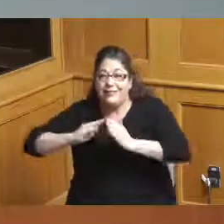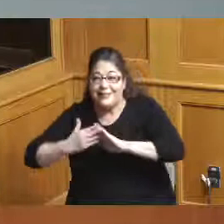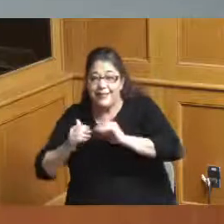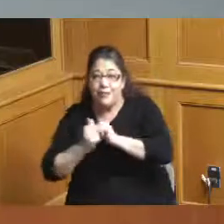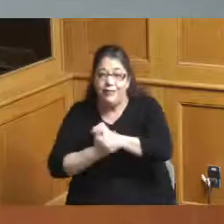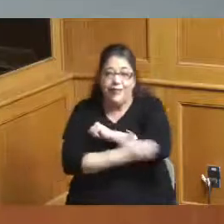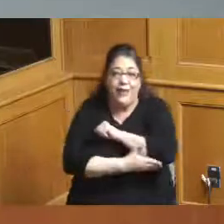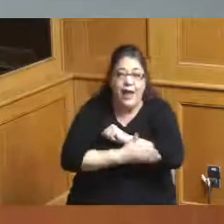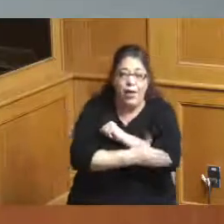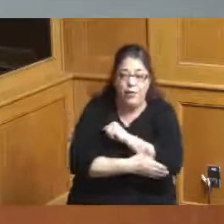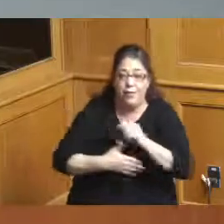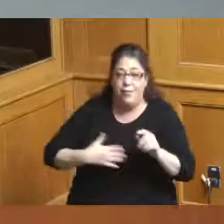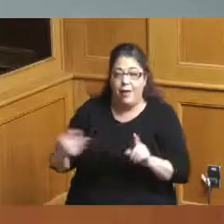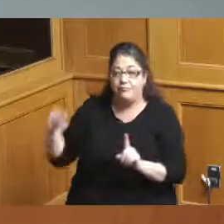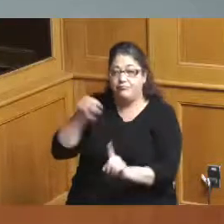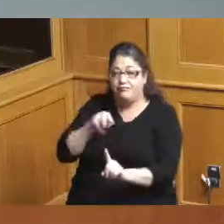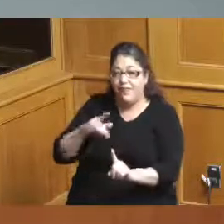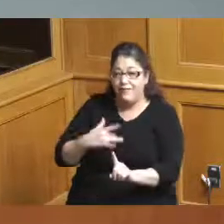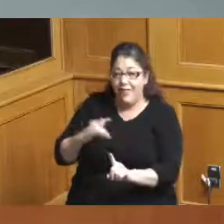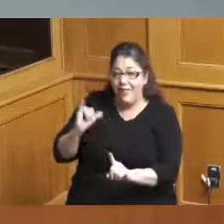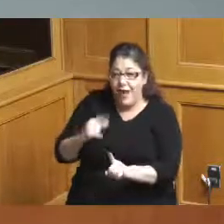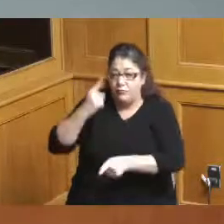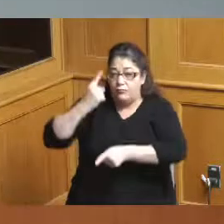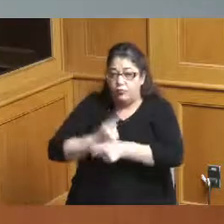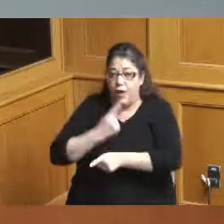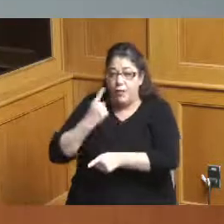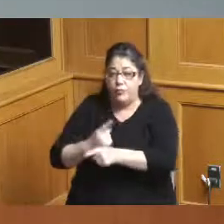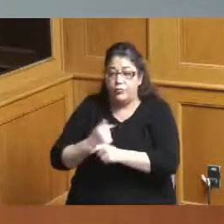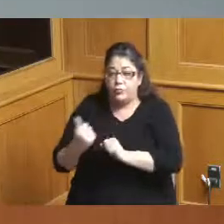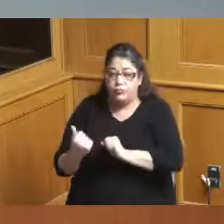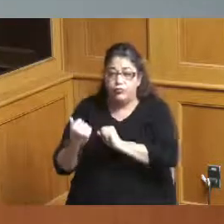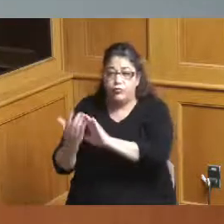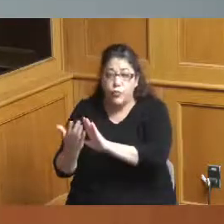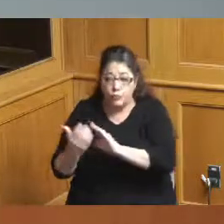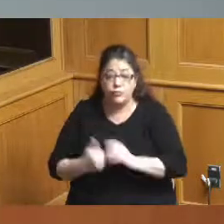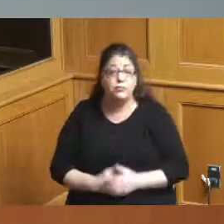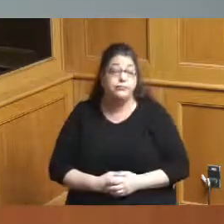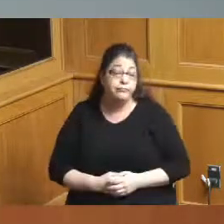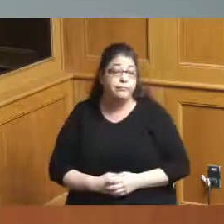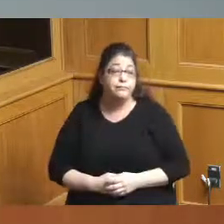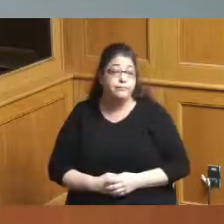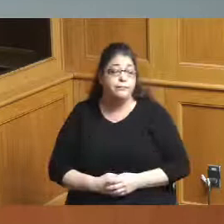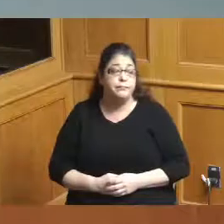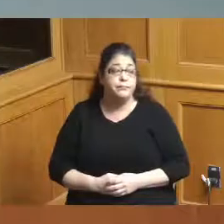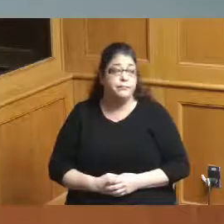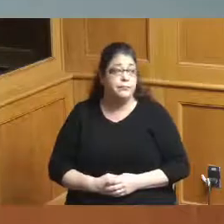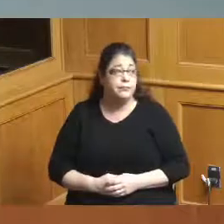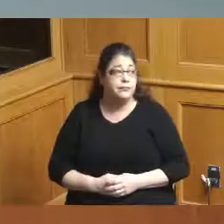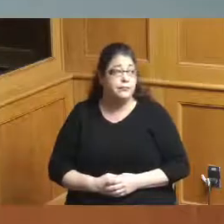to my view is the right approach I mean it I've been called on the carpet a couple of